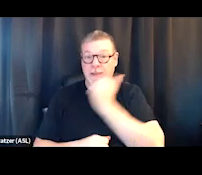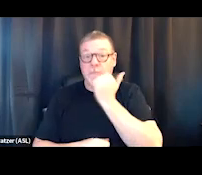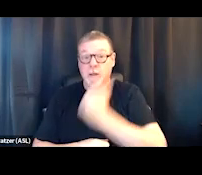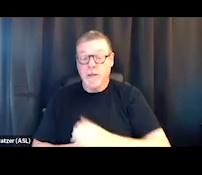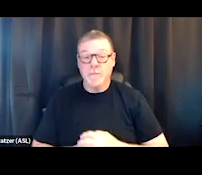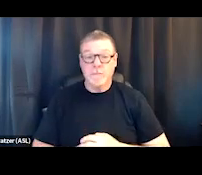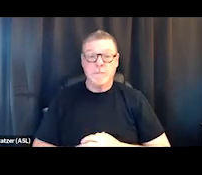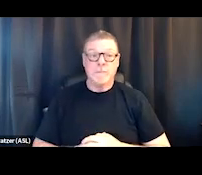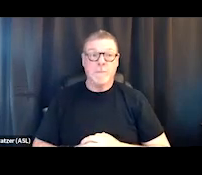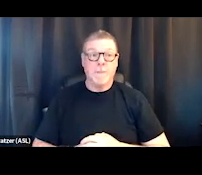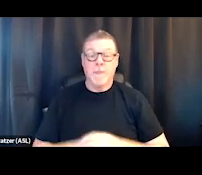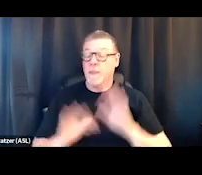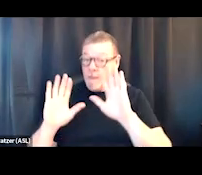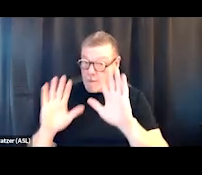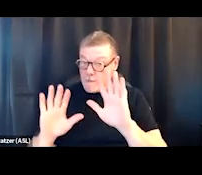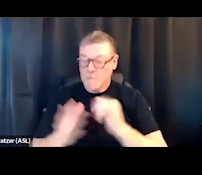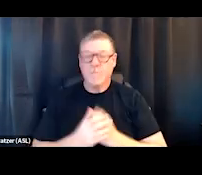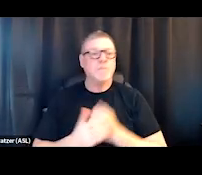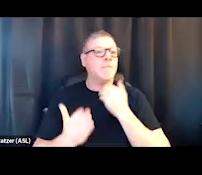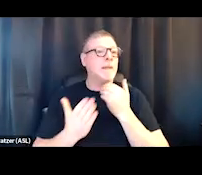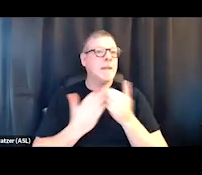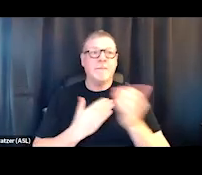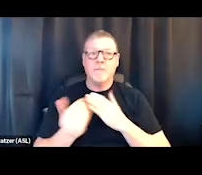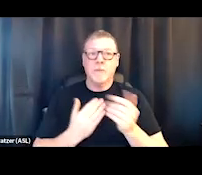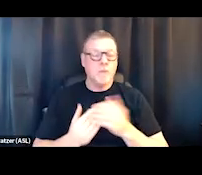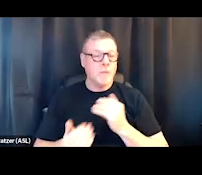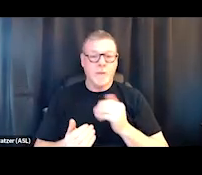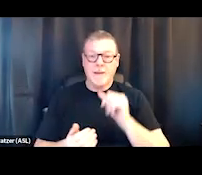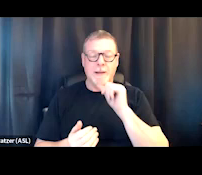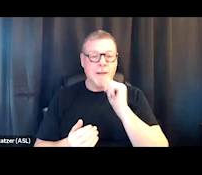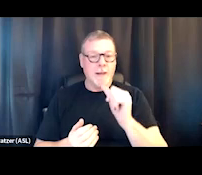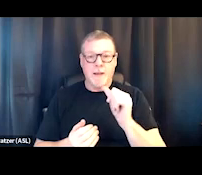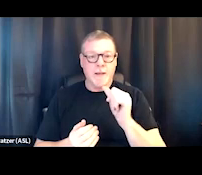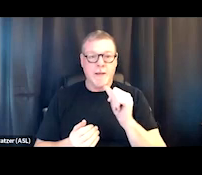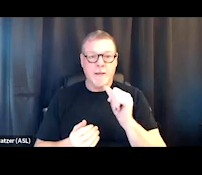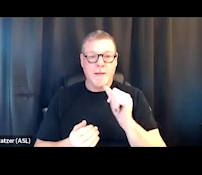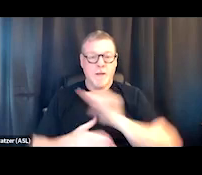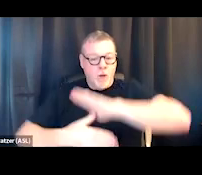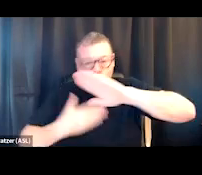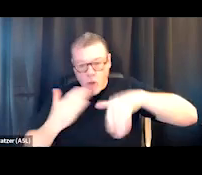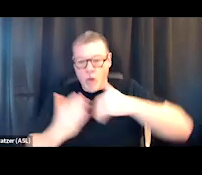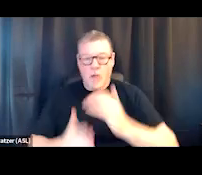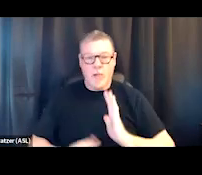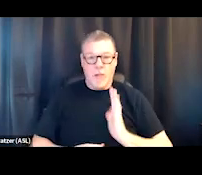And even though, you know, it's certainly not all our trash,